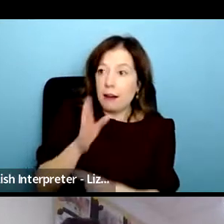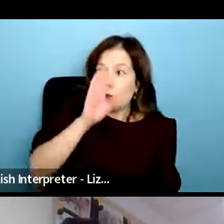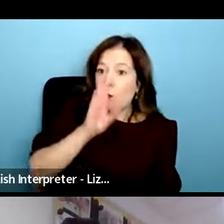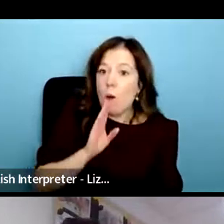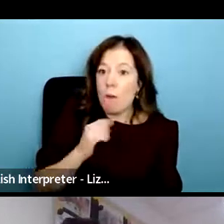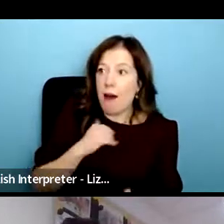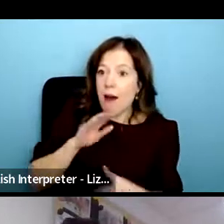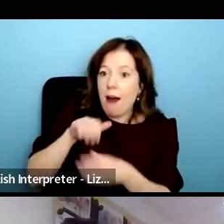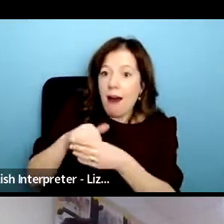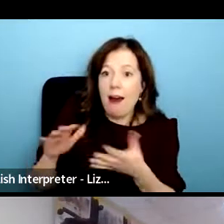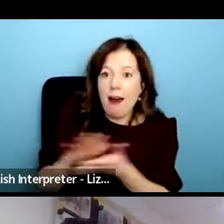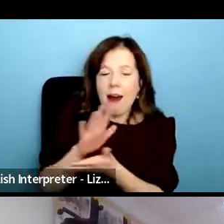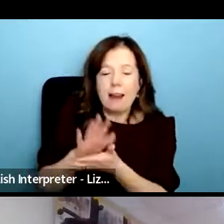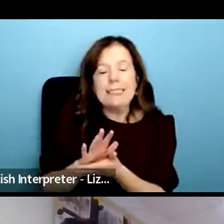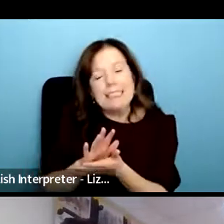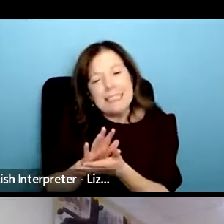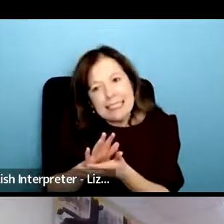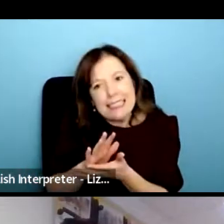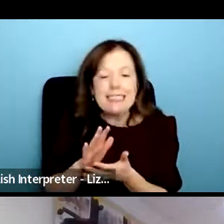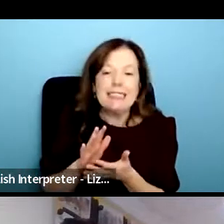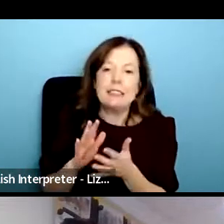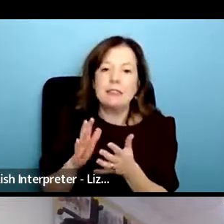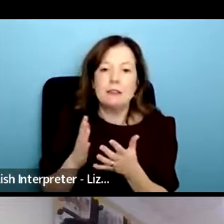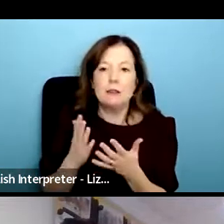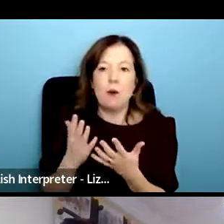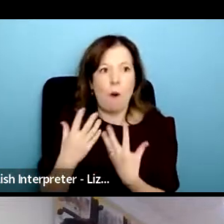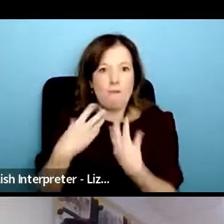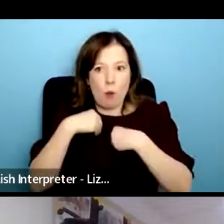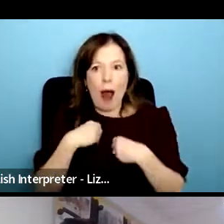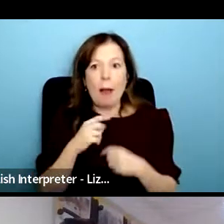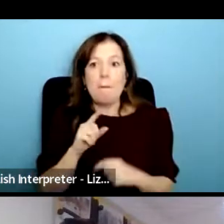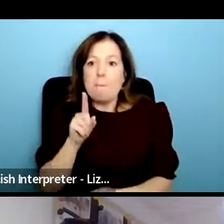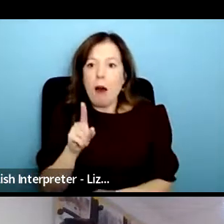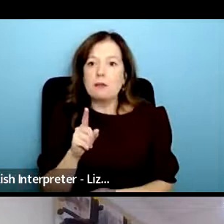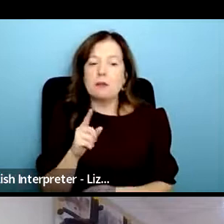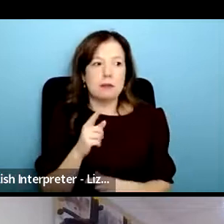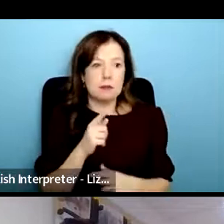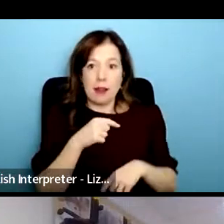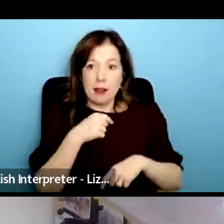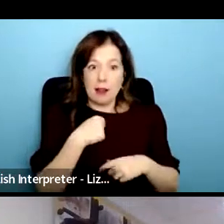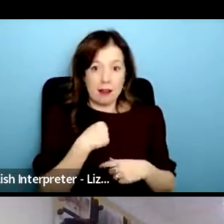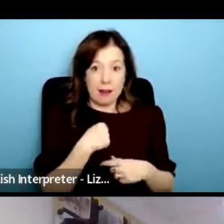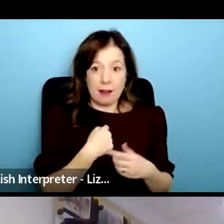overwhelming but being able to volunteer or give their time or be involved or contribute or work